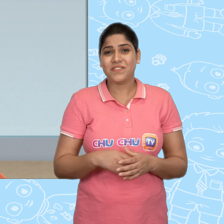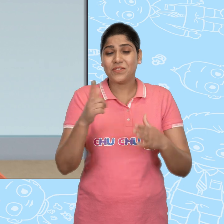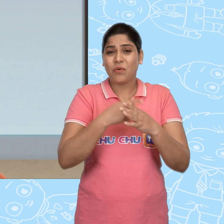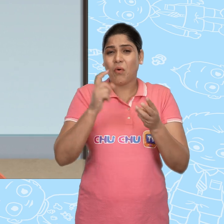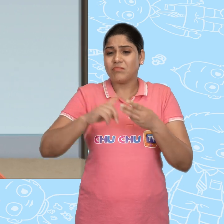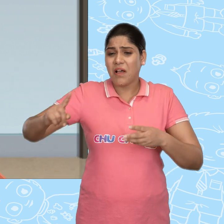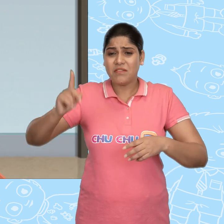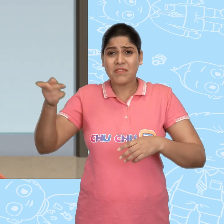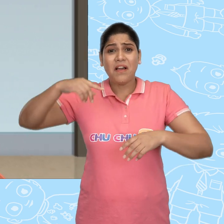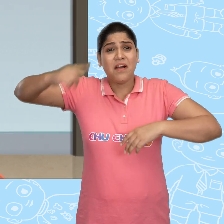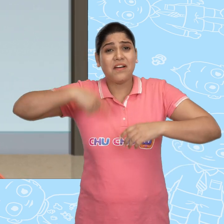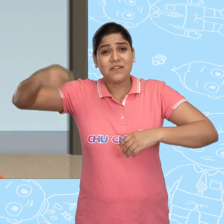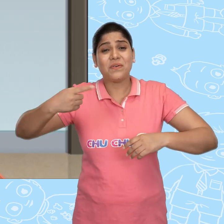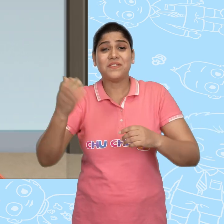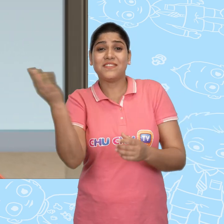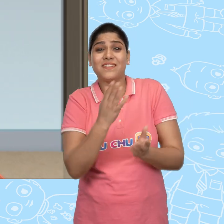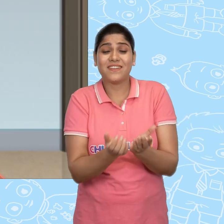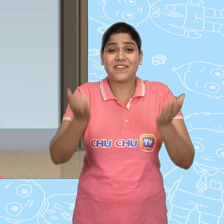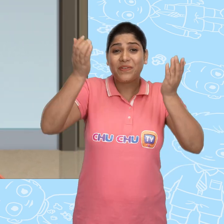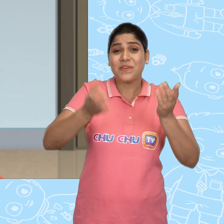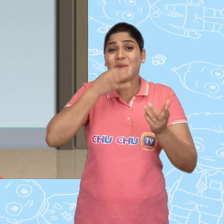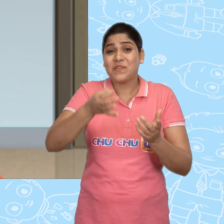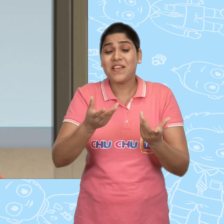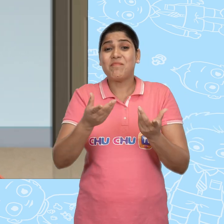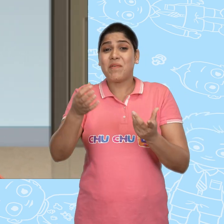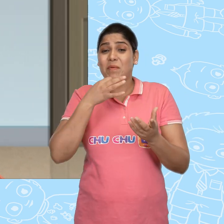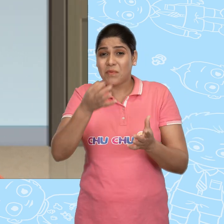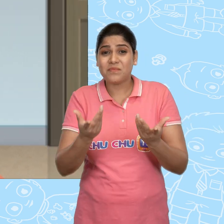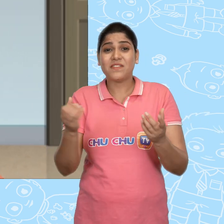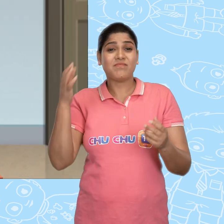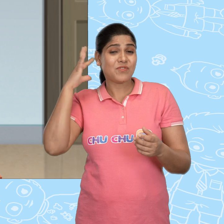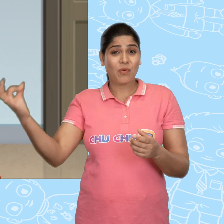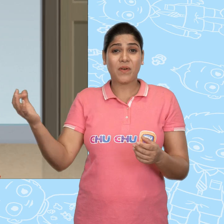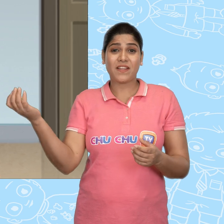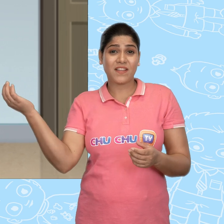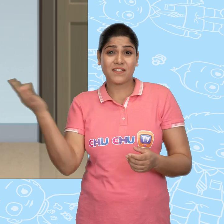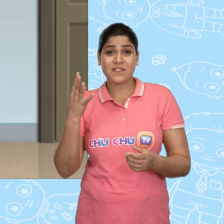As for Joe, every day he asked the new bowl again and again